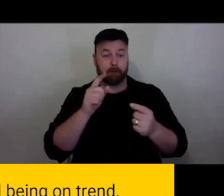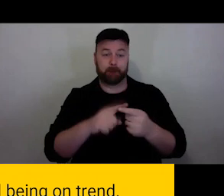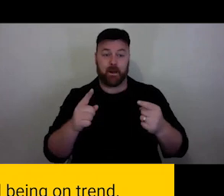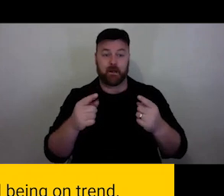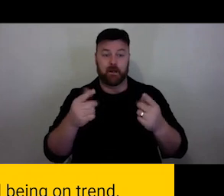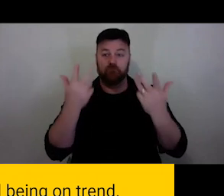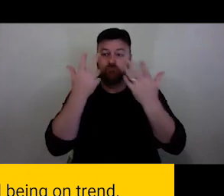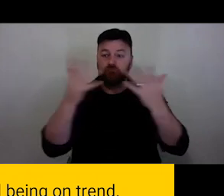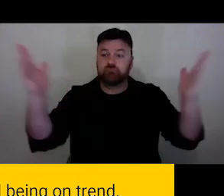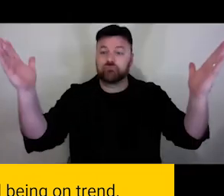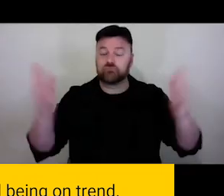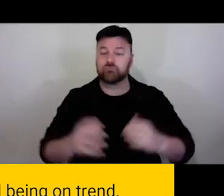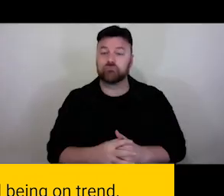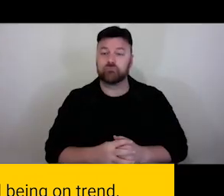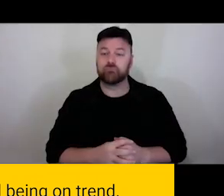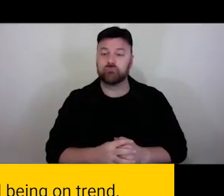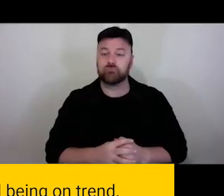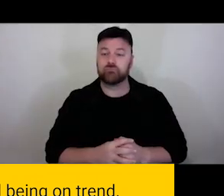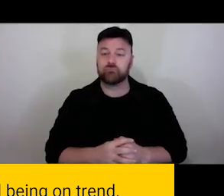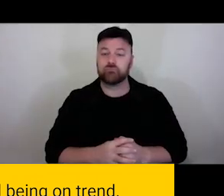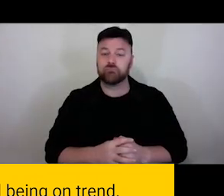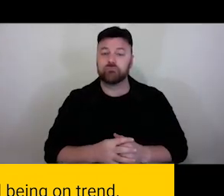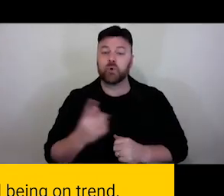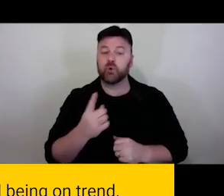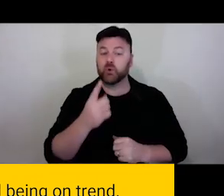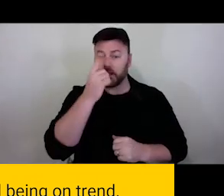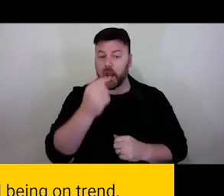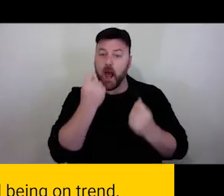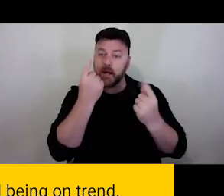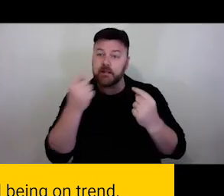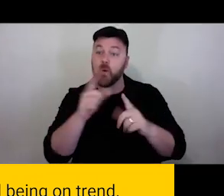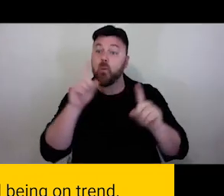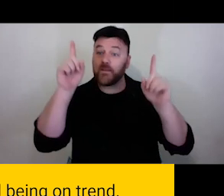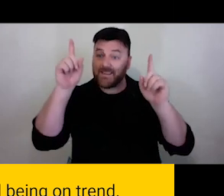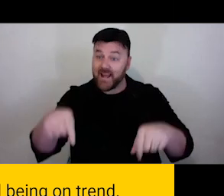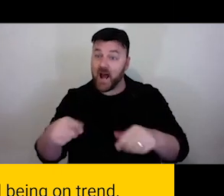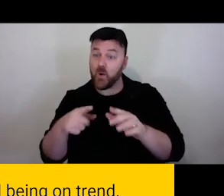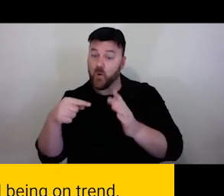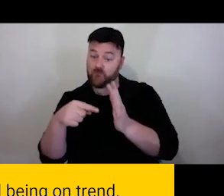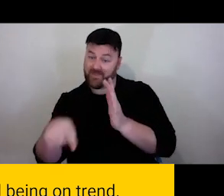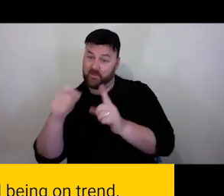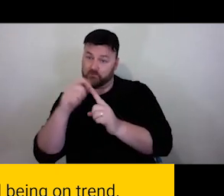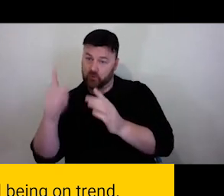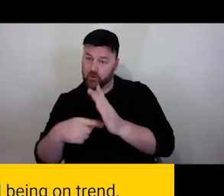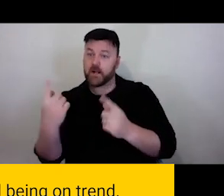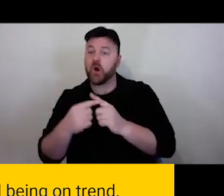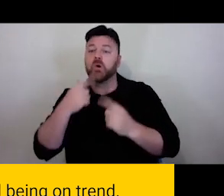of a project at the beginning and keep checking if throughout a process?